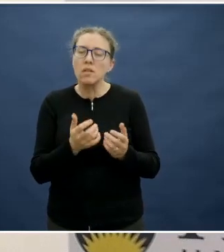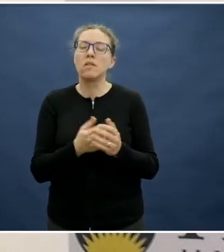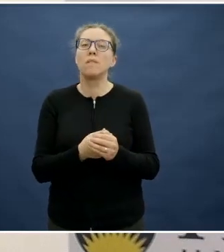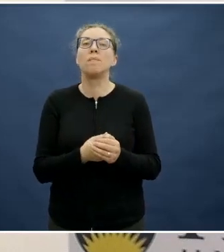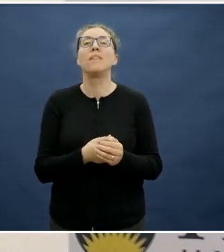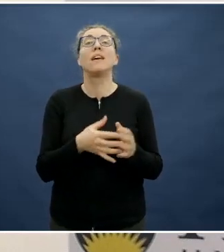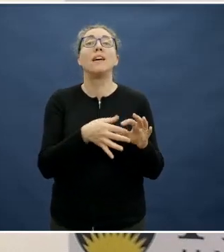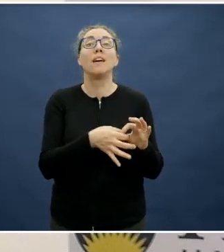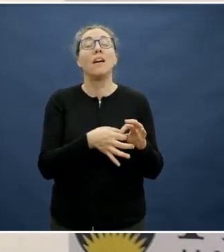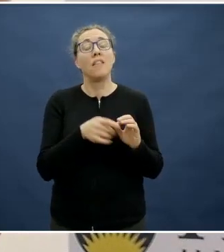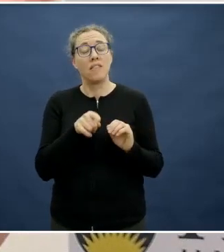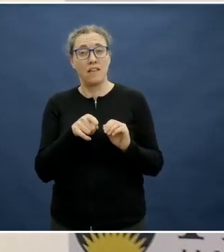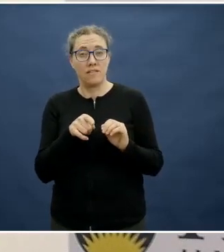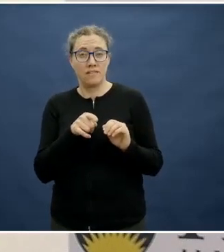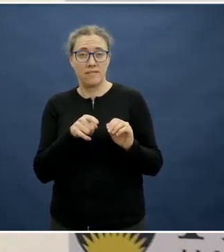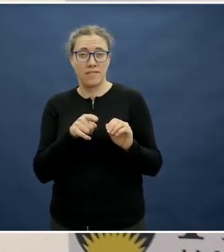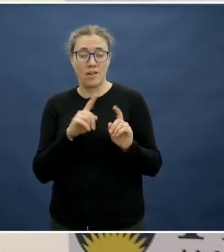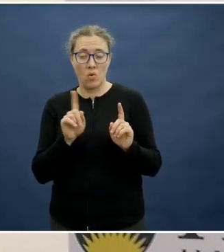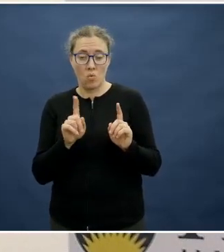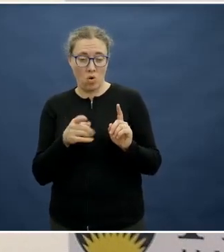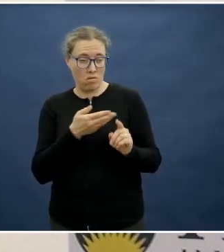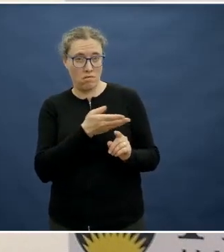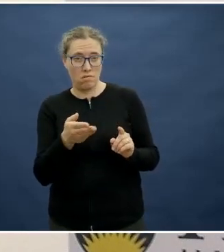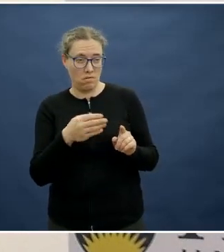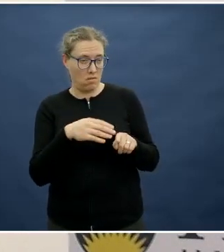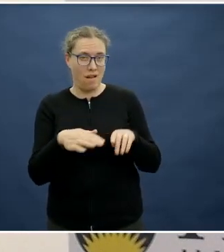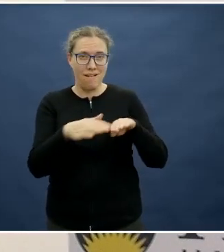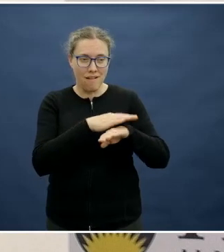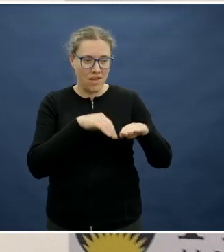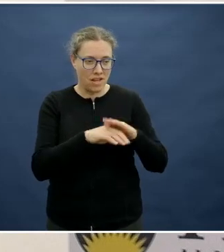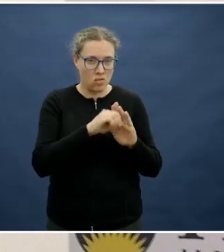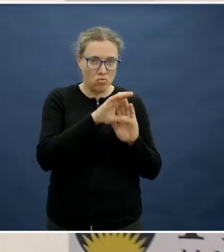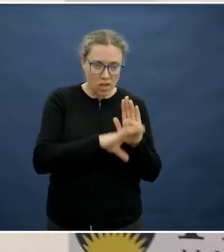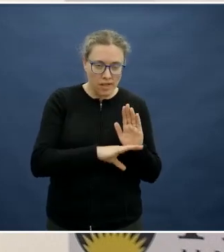and then using what children are doing through the curriculum to then eat the food.